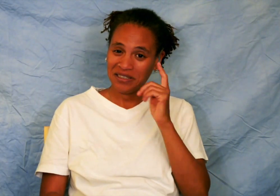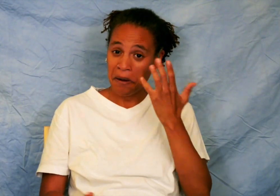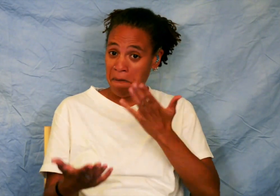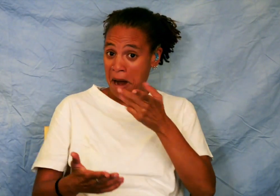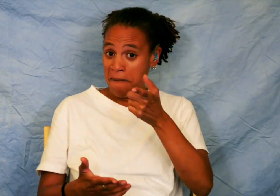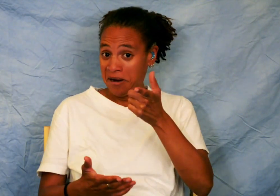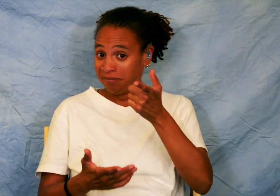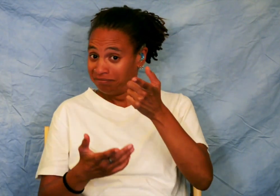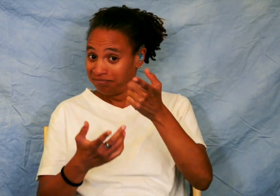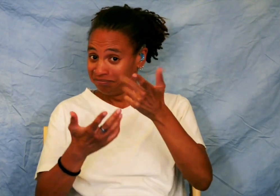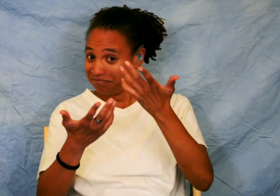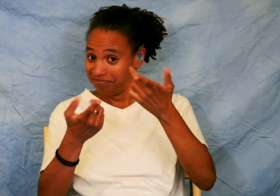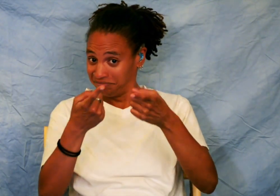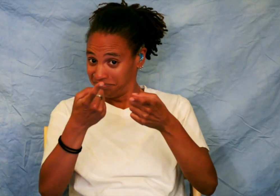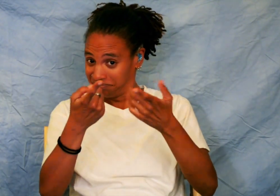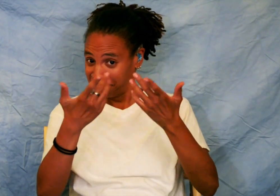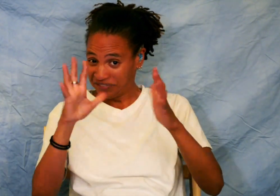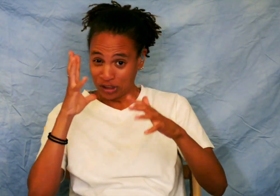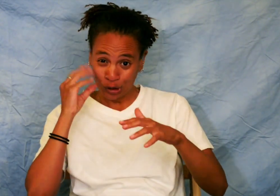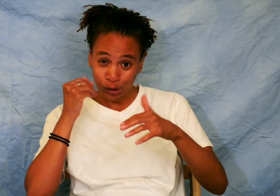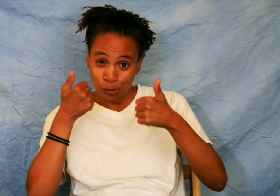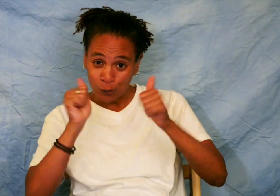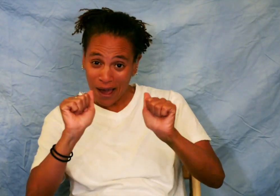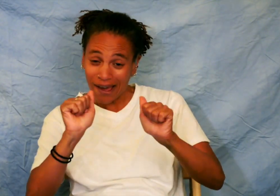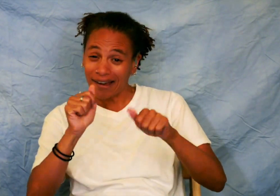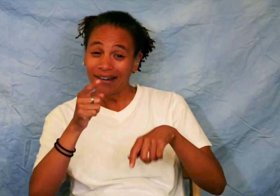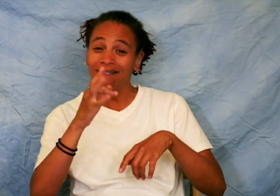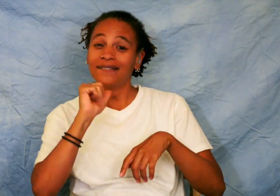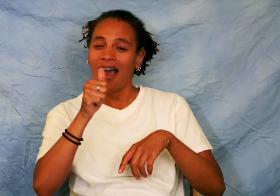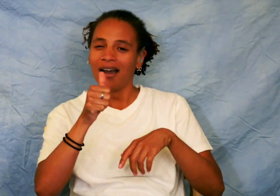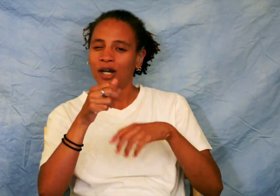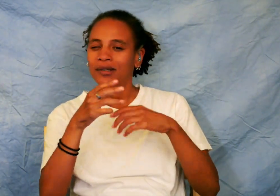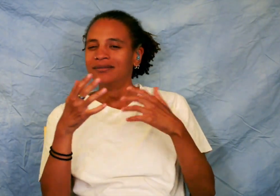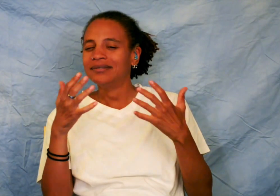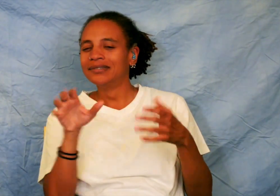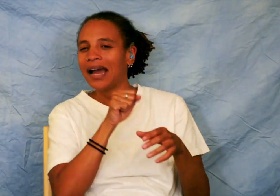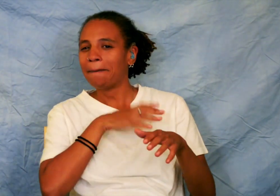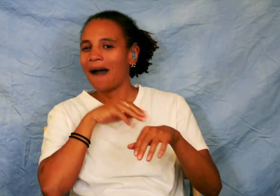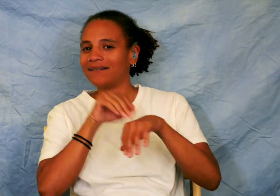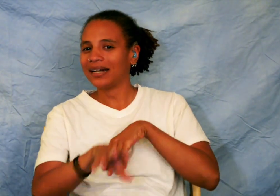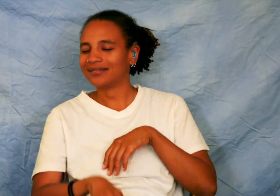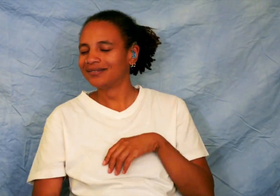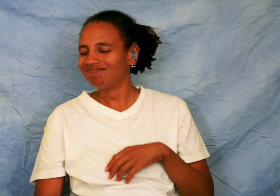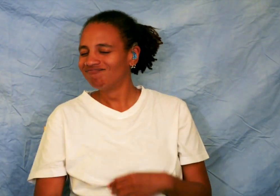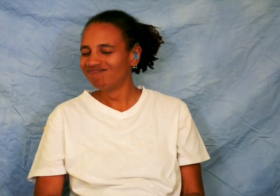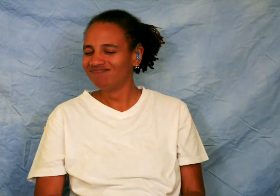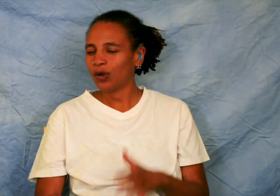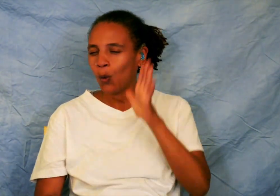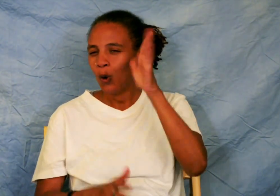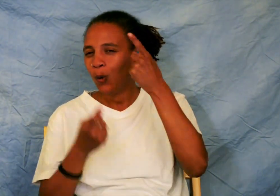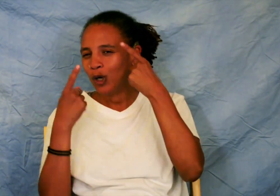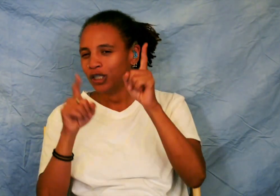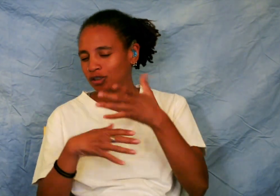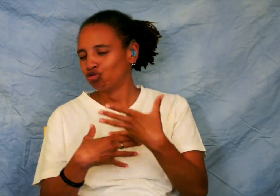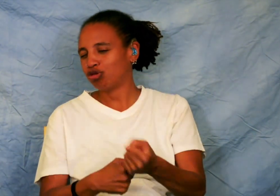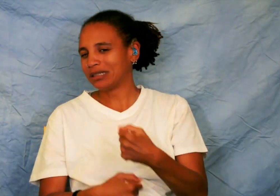Maybe you've already experienced something similar. If not, you should take my advice. It works...trust me!